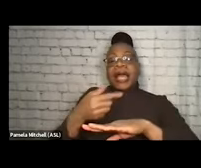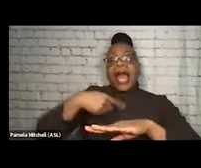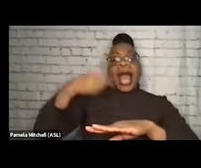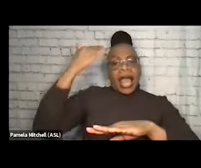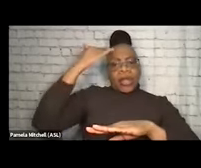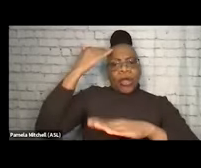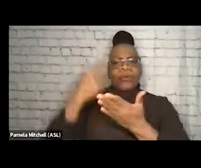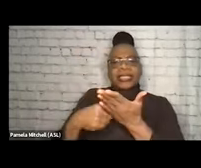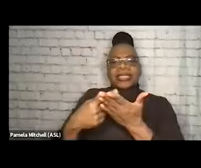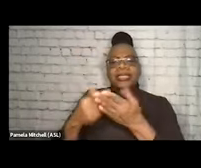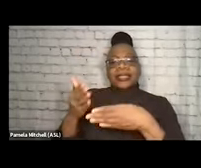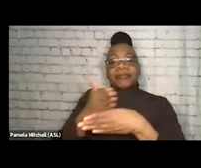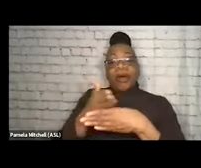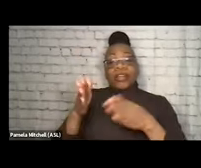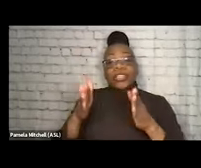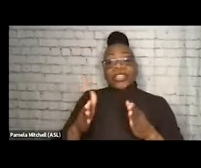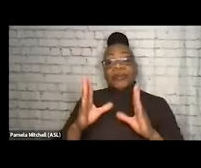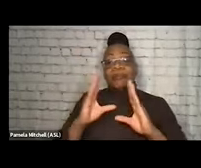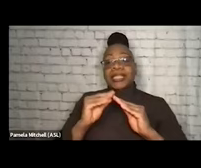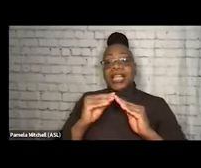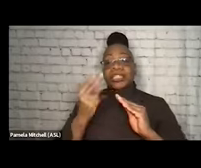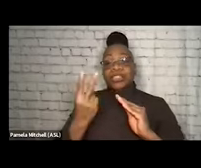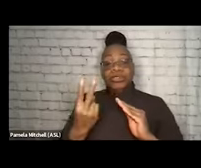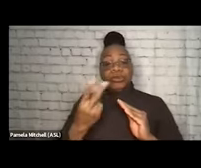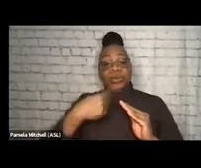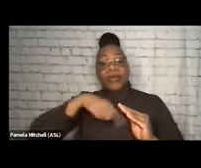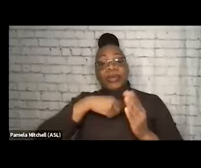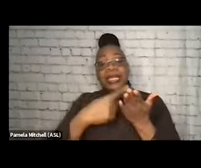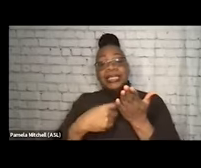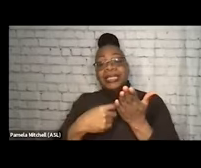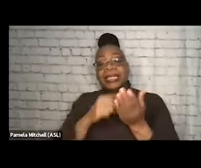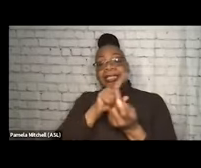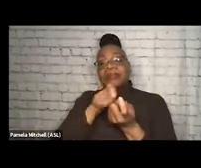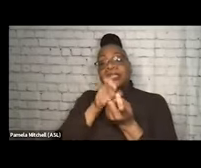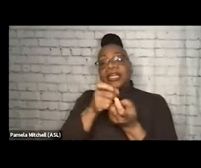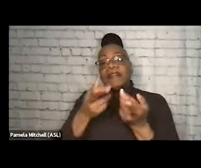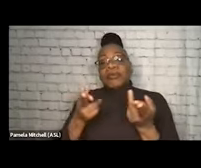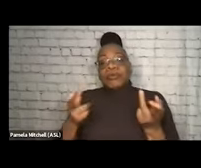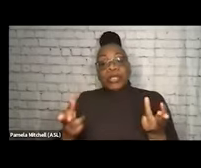and I think we actually went through this specific resource, but in case you weren't with us for section 2,